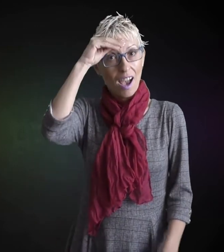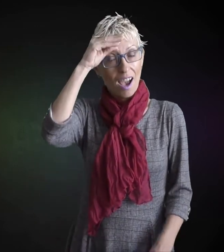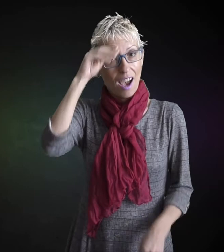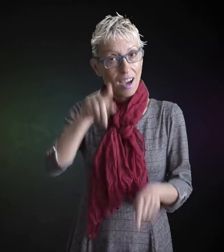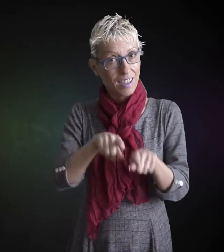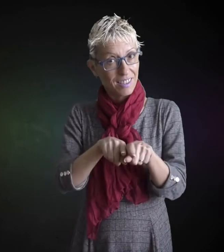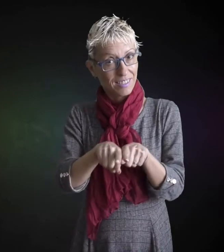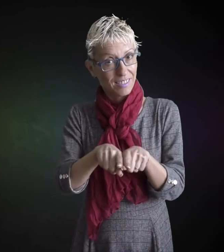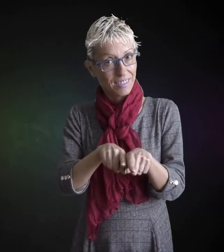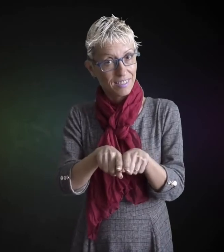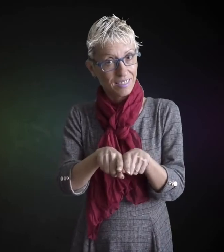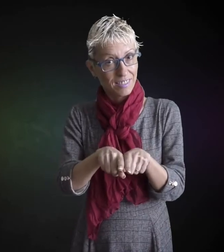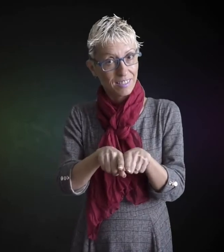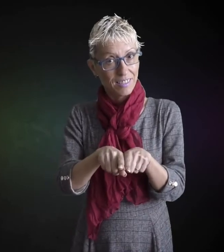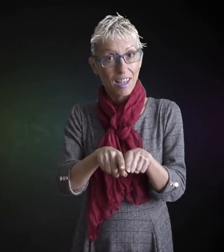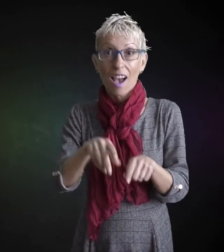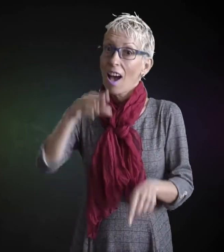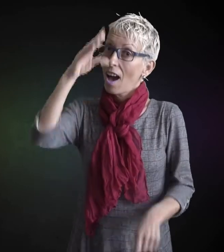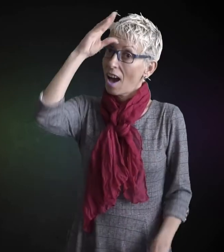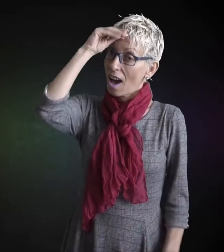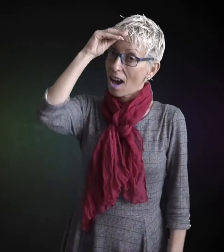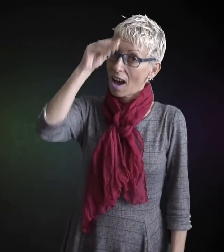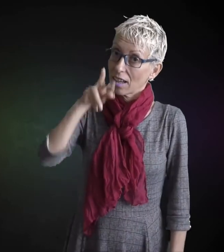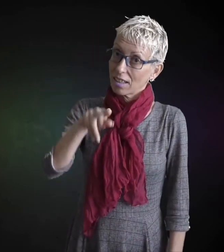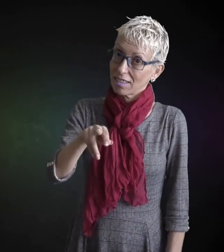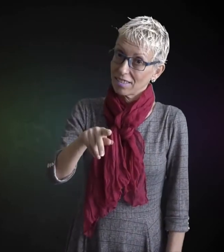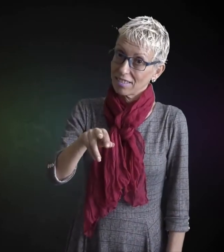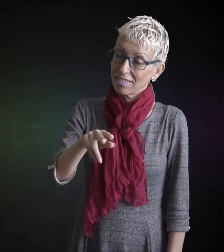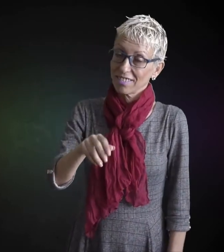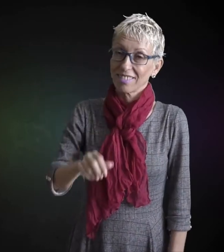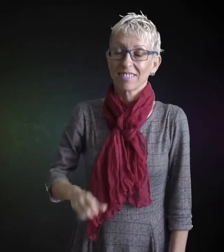brother